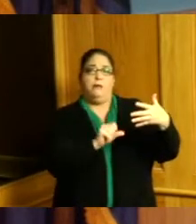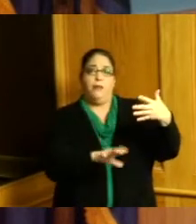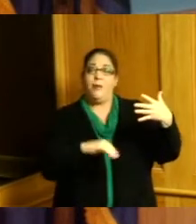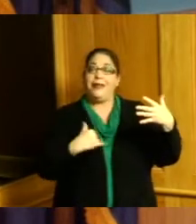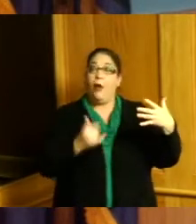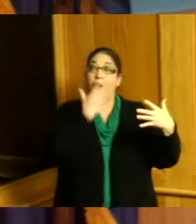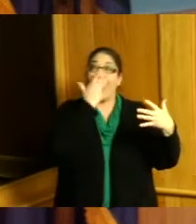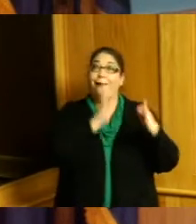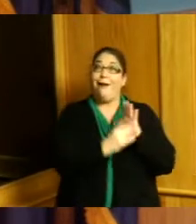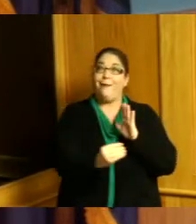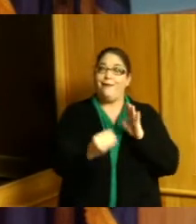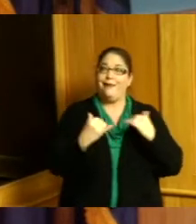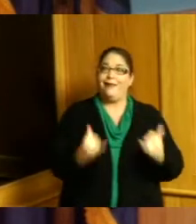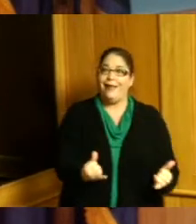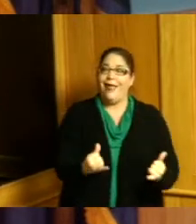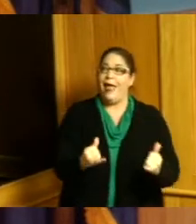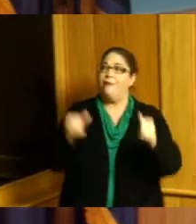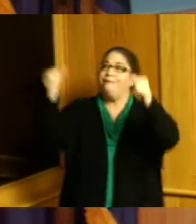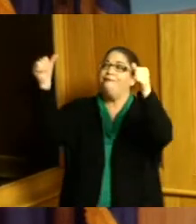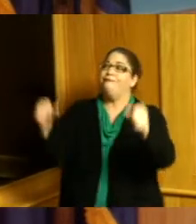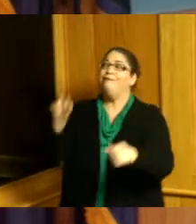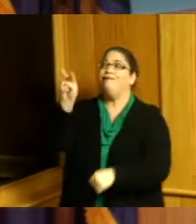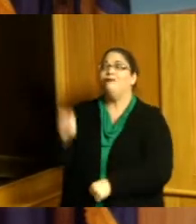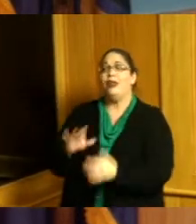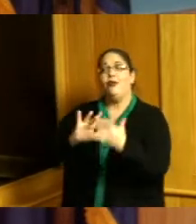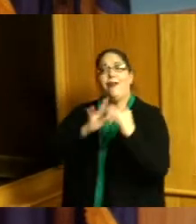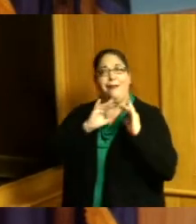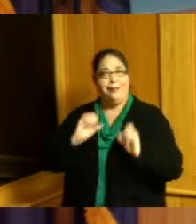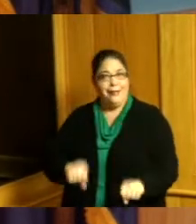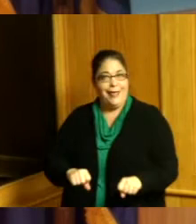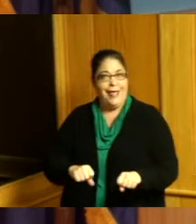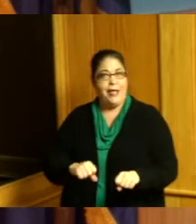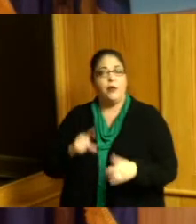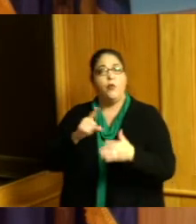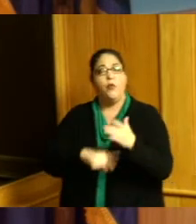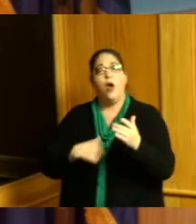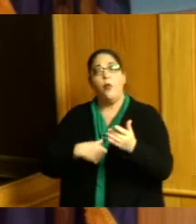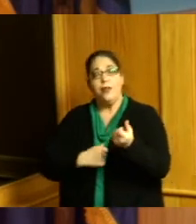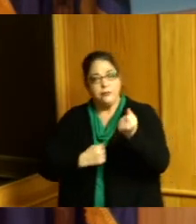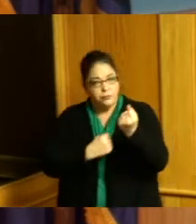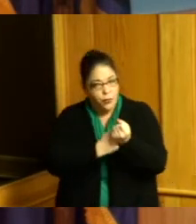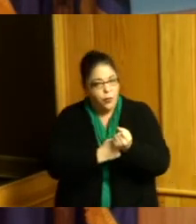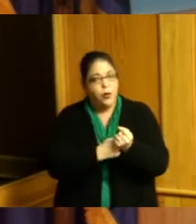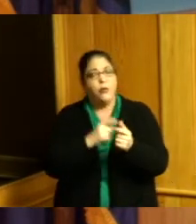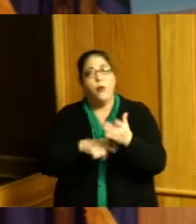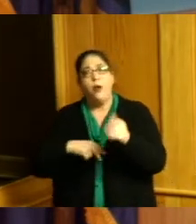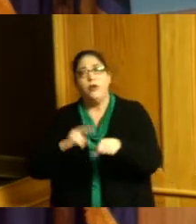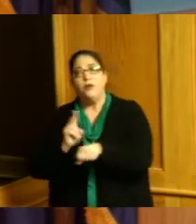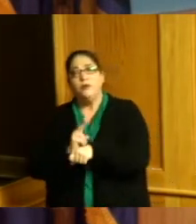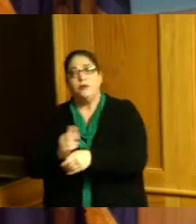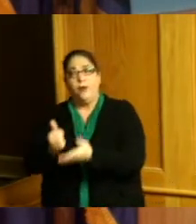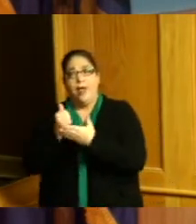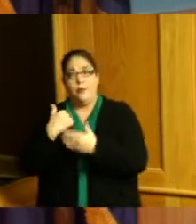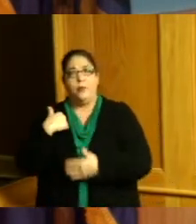help lead on other things we were able to help support we're very thankful that we're able to